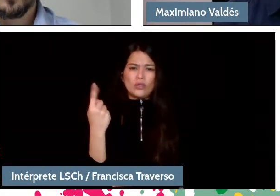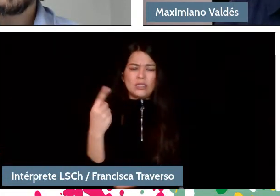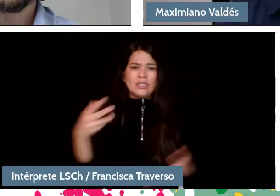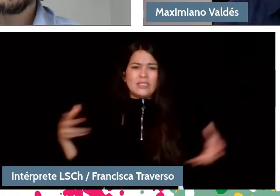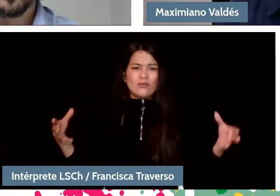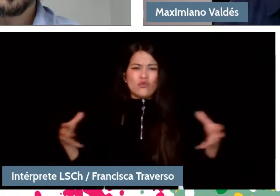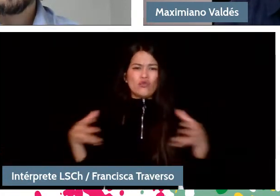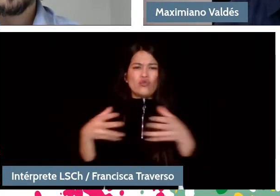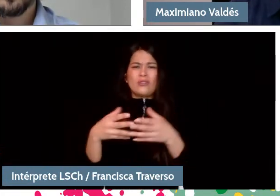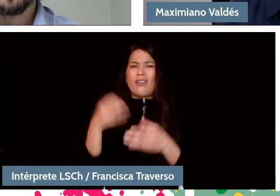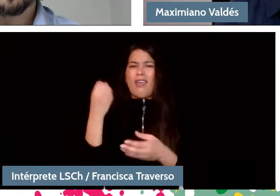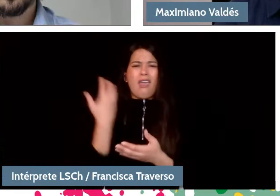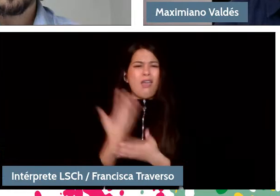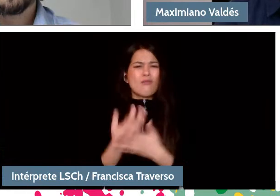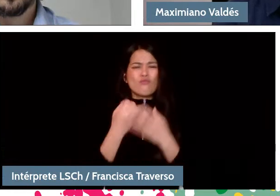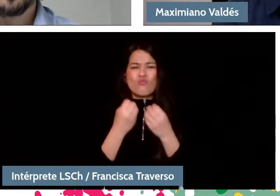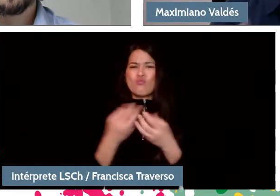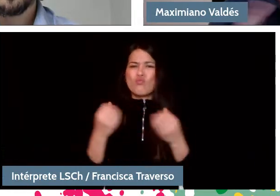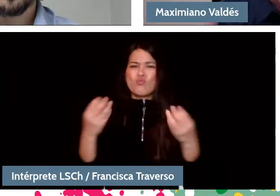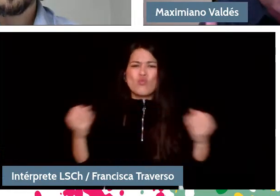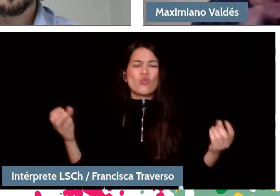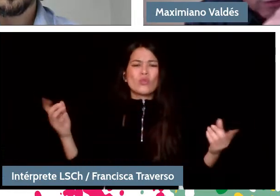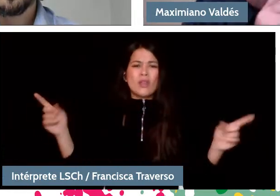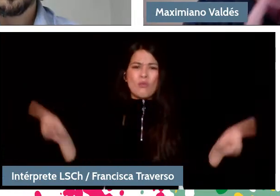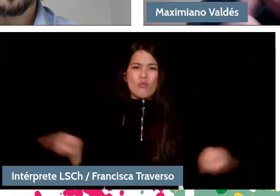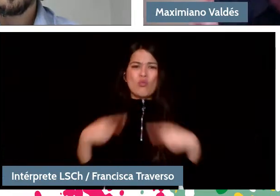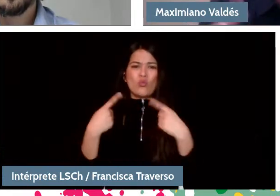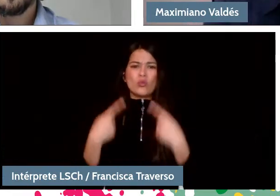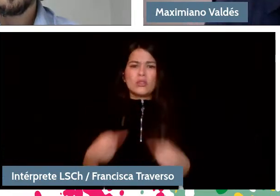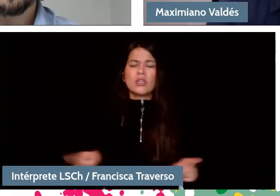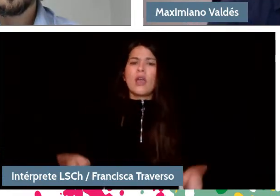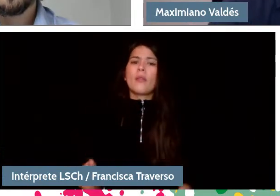There is so much music that reflects that or music that does not reflect historical facts.